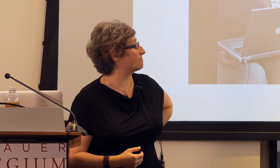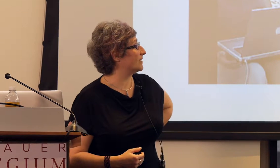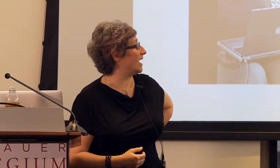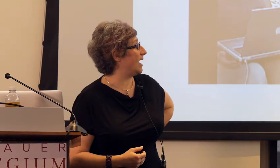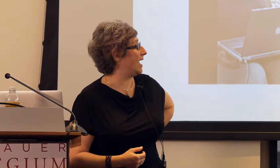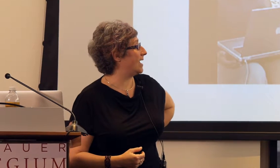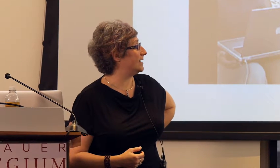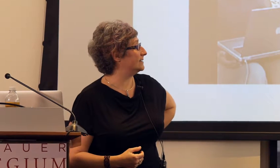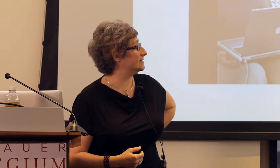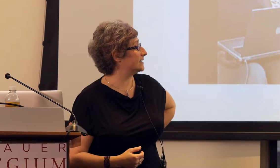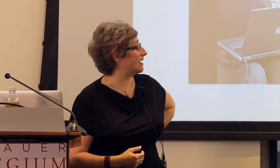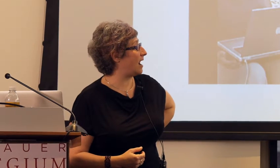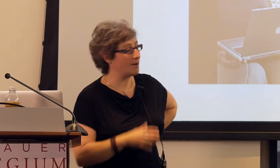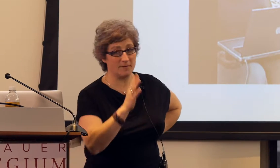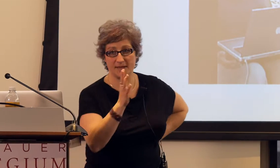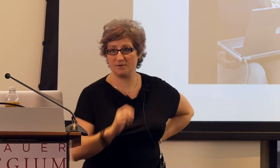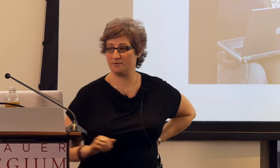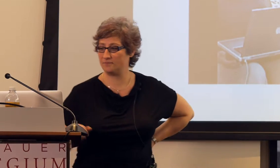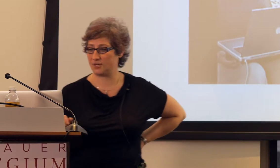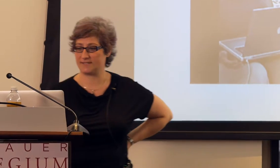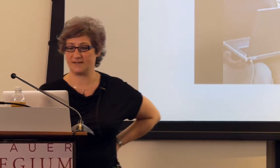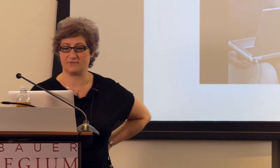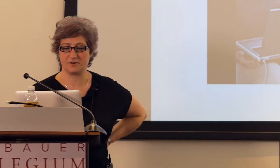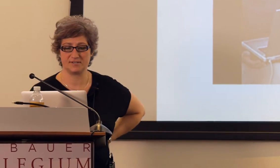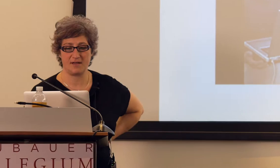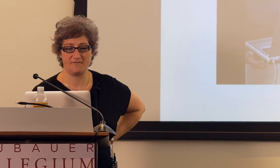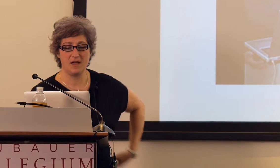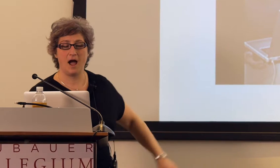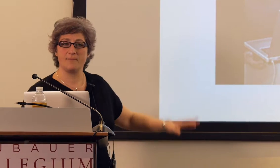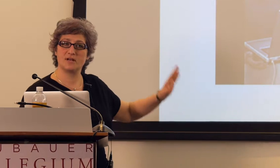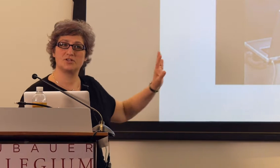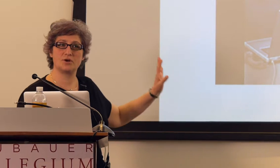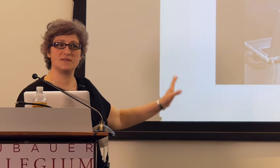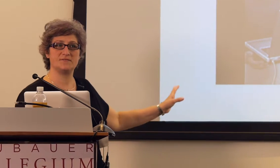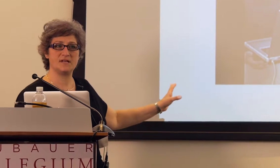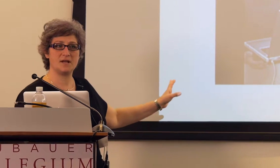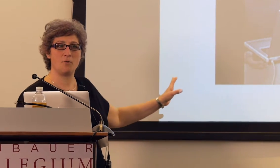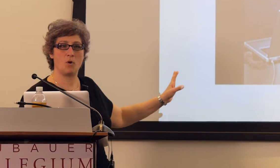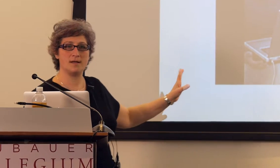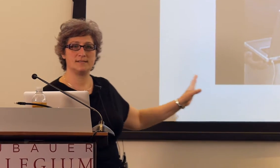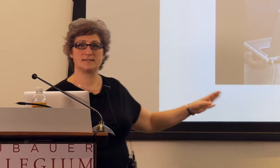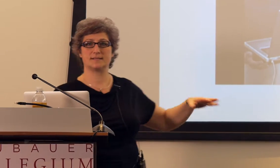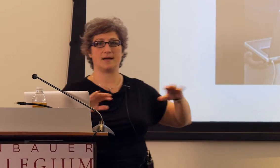And I will let you just see for yourself, I'm gonna show this video once,